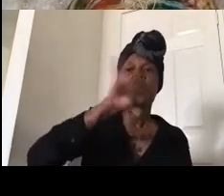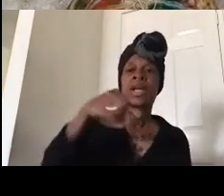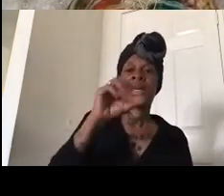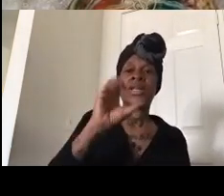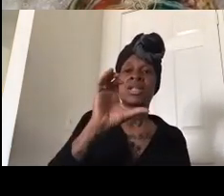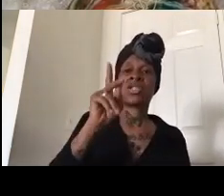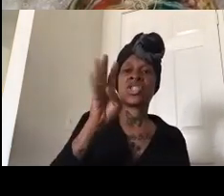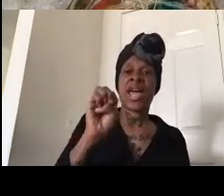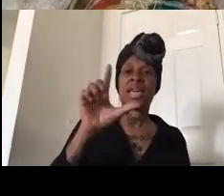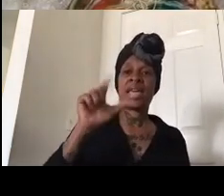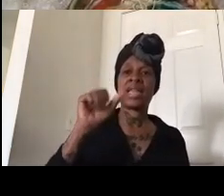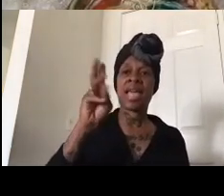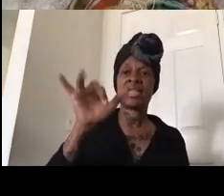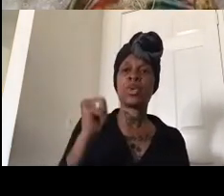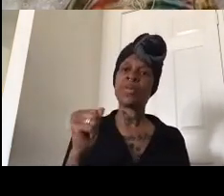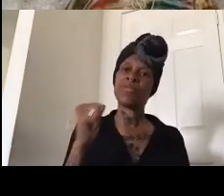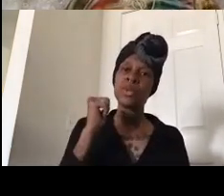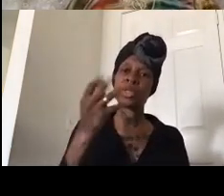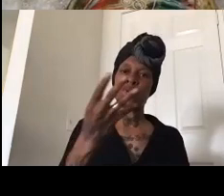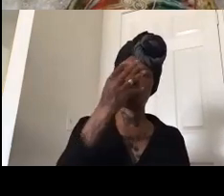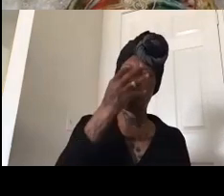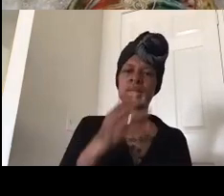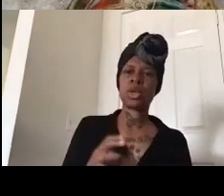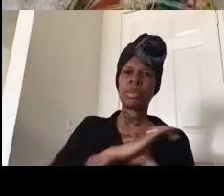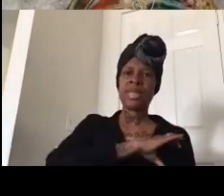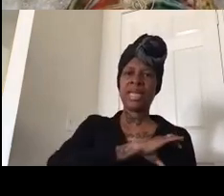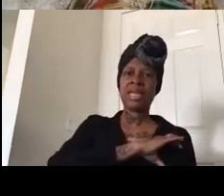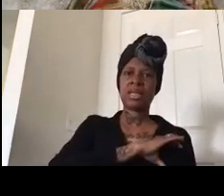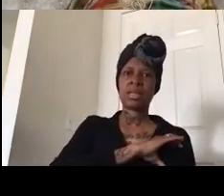police who kill our people but she over prosecutes black brown and